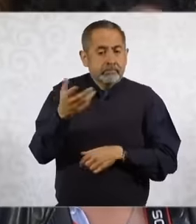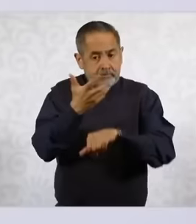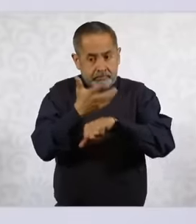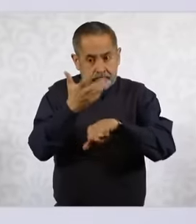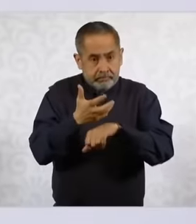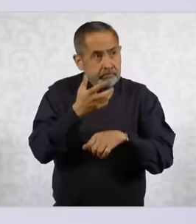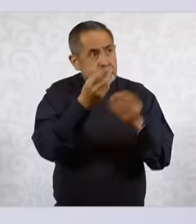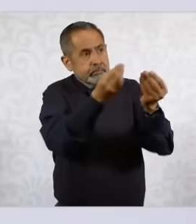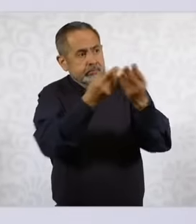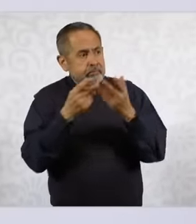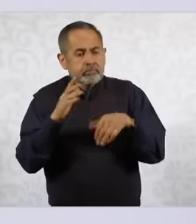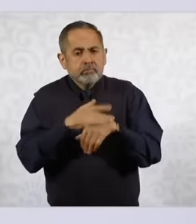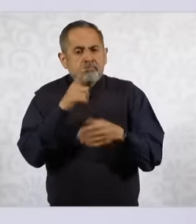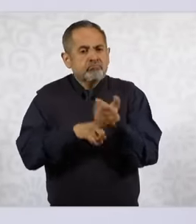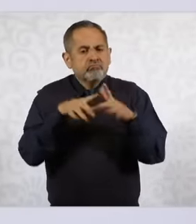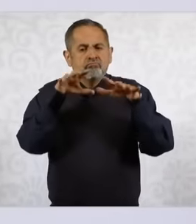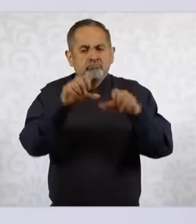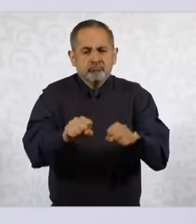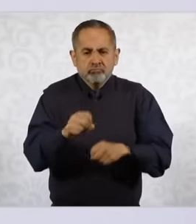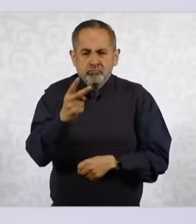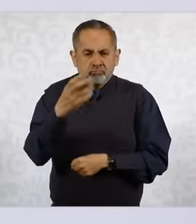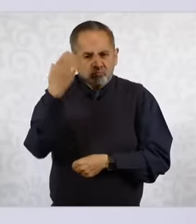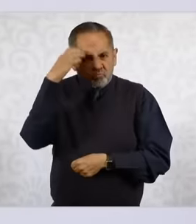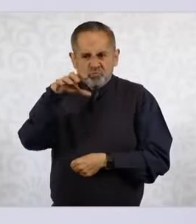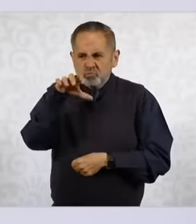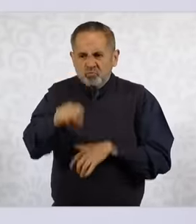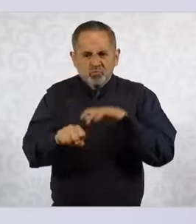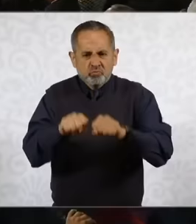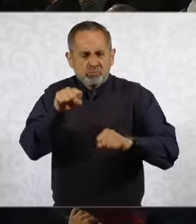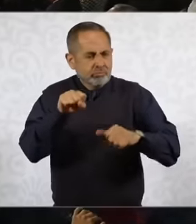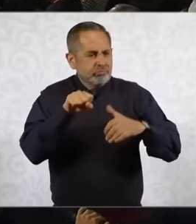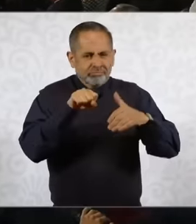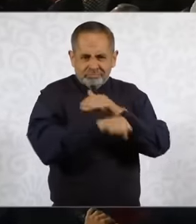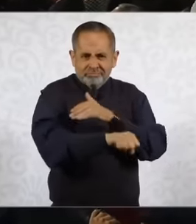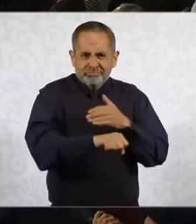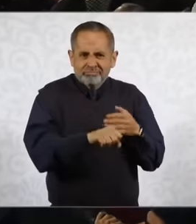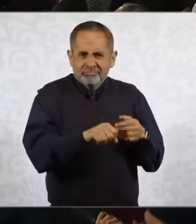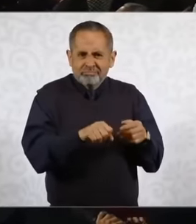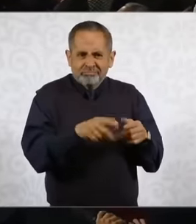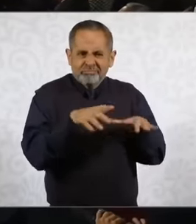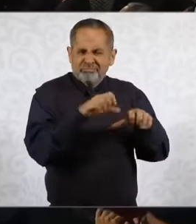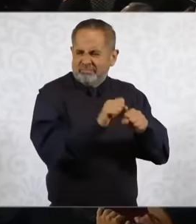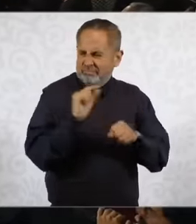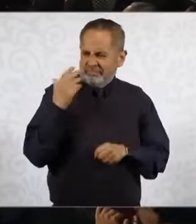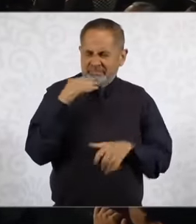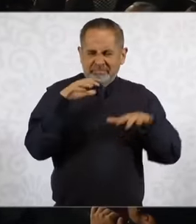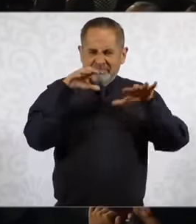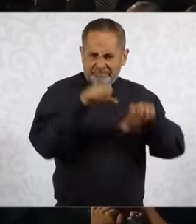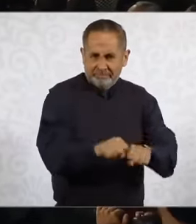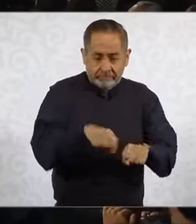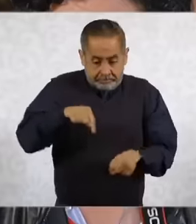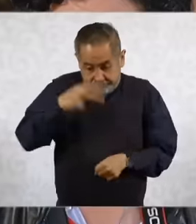arrests of two of two drug traffickers that occurred from Mexican territory and that